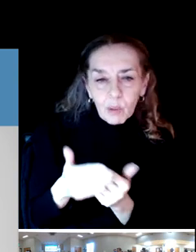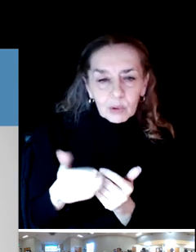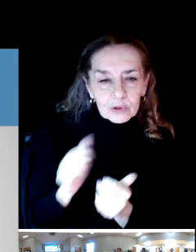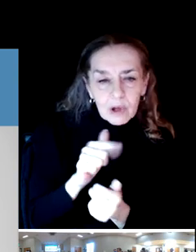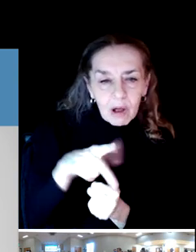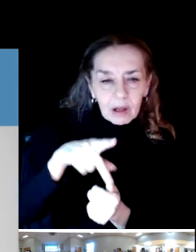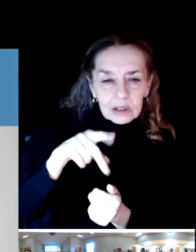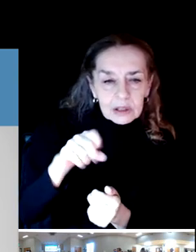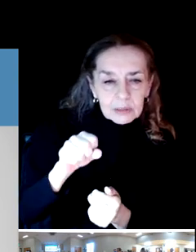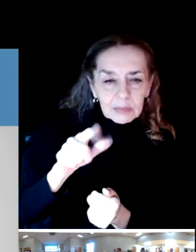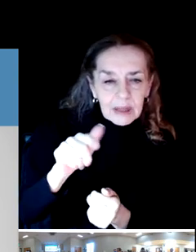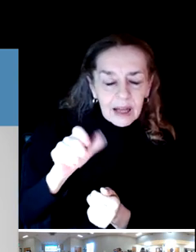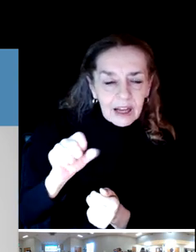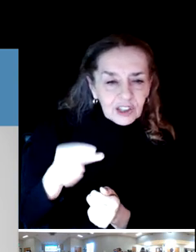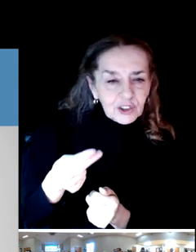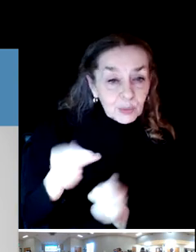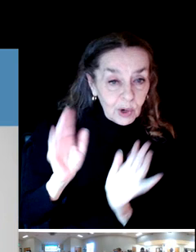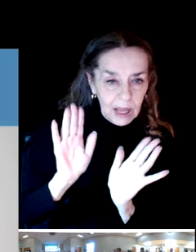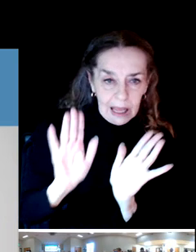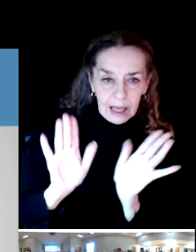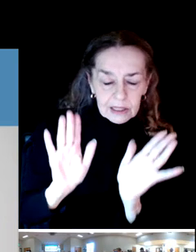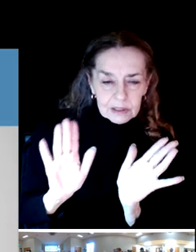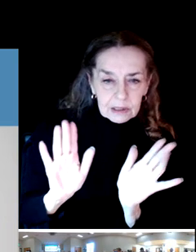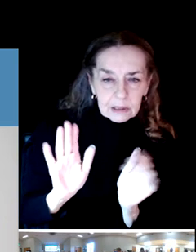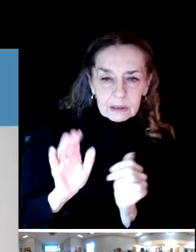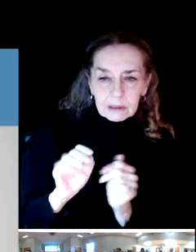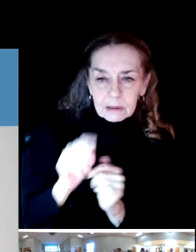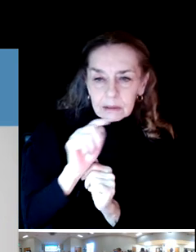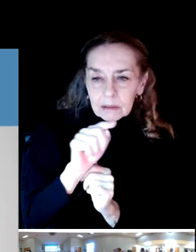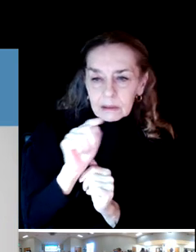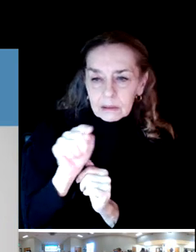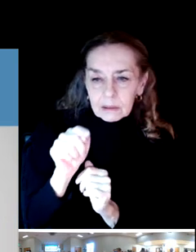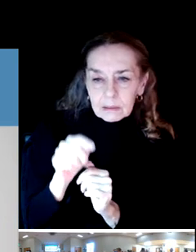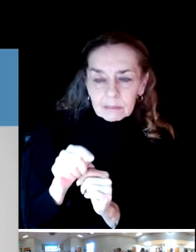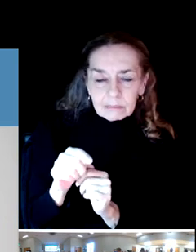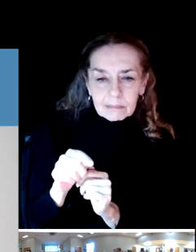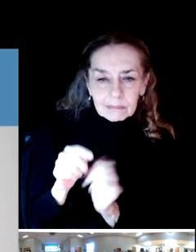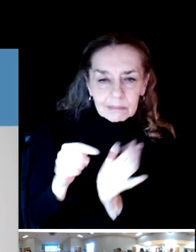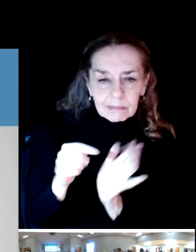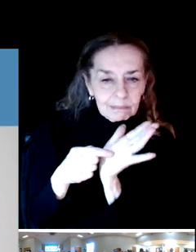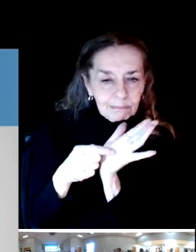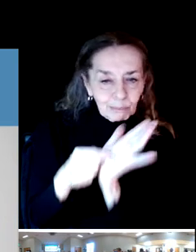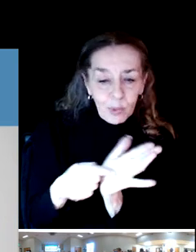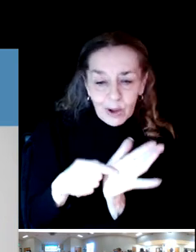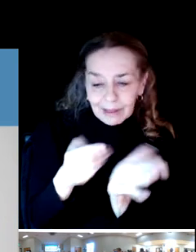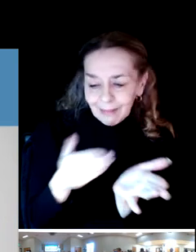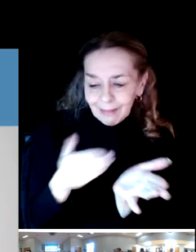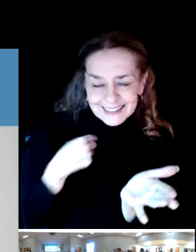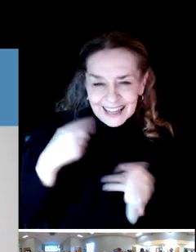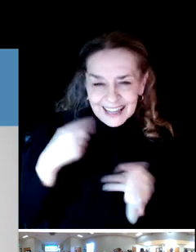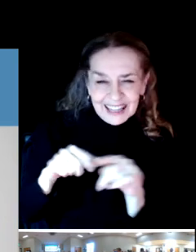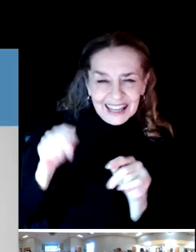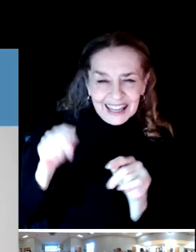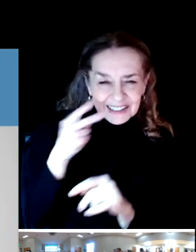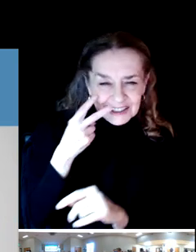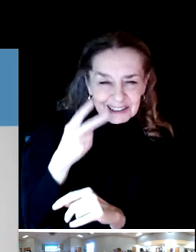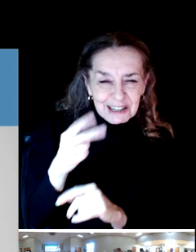The swim center, this facility, the Bob Keefer facility, they're all really, really good or excellent.